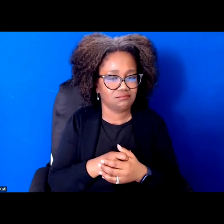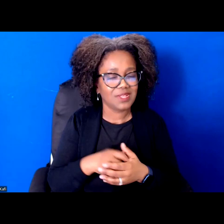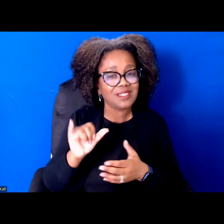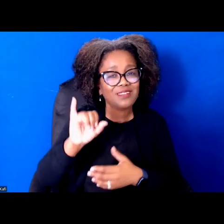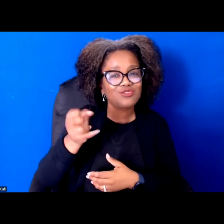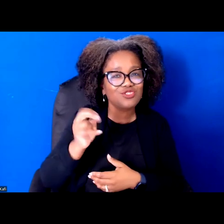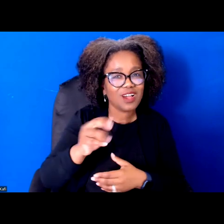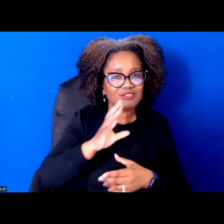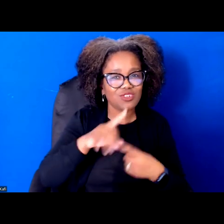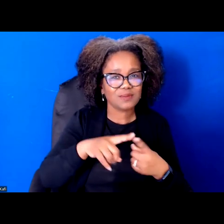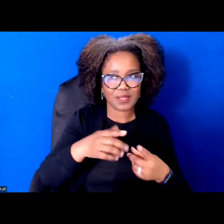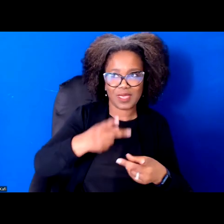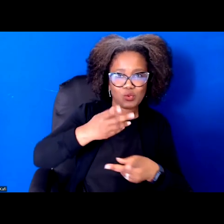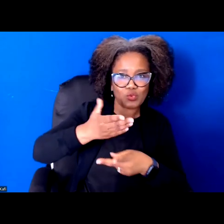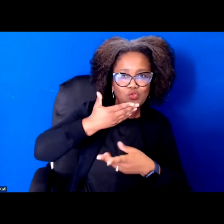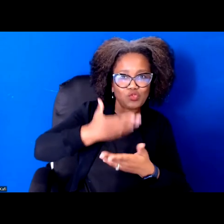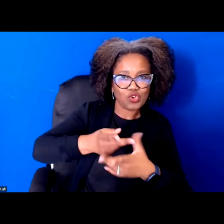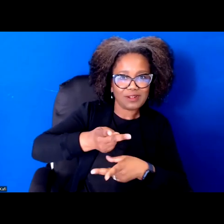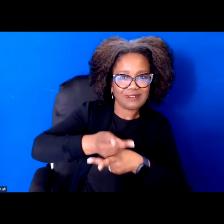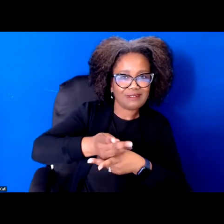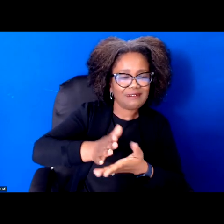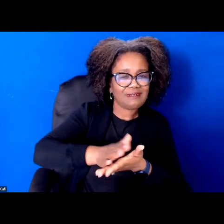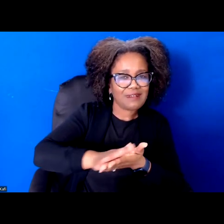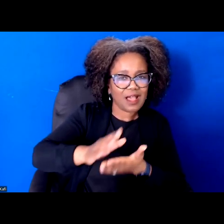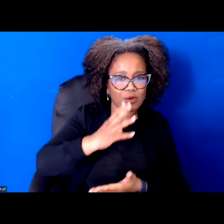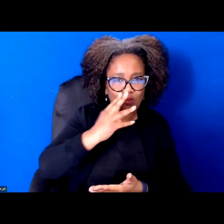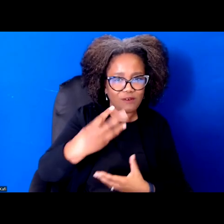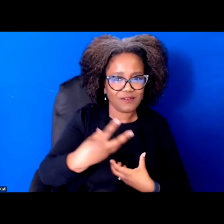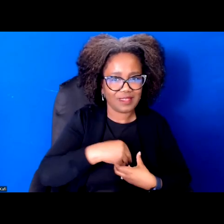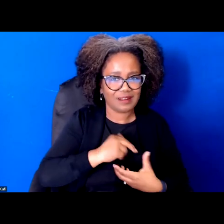And that we're not just motivated by self-interest and individualism, that a lot of what we hear